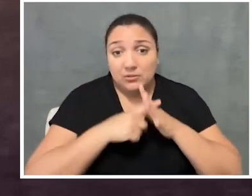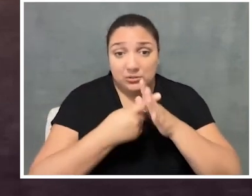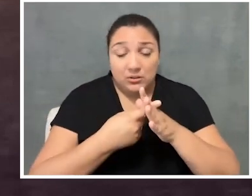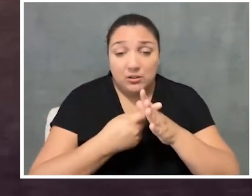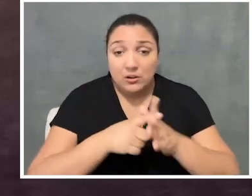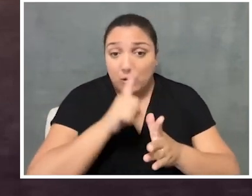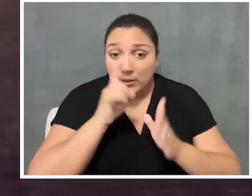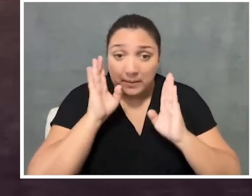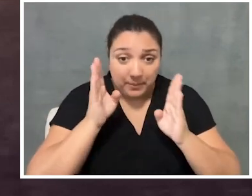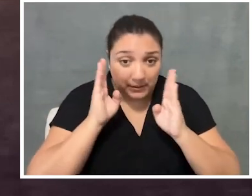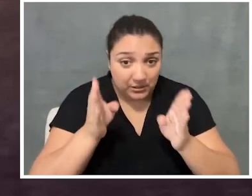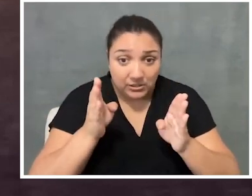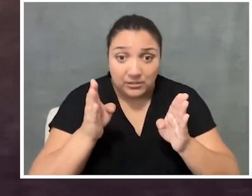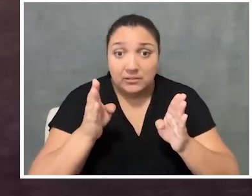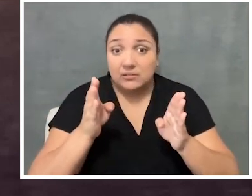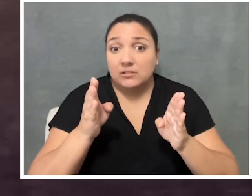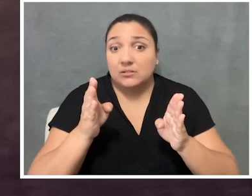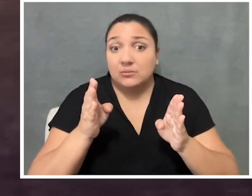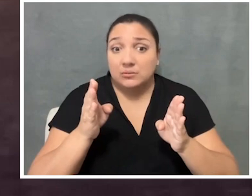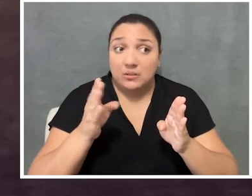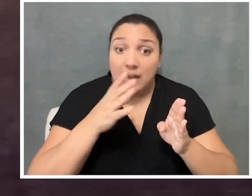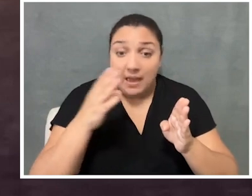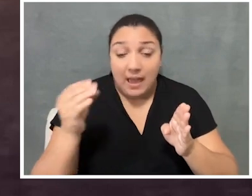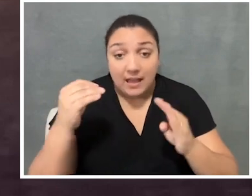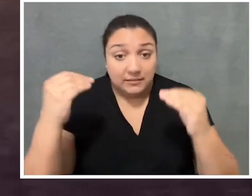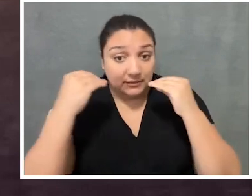people need to start really paying attention to